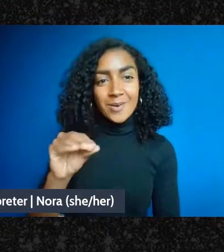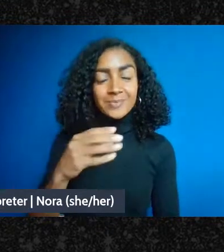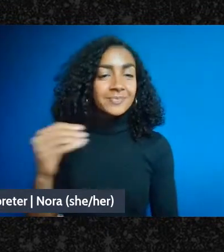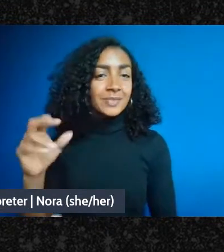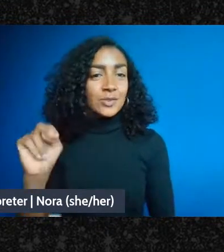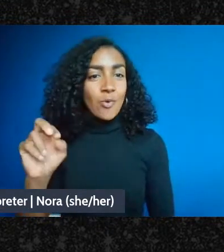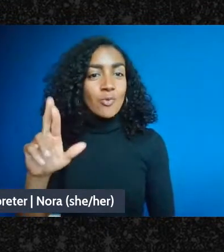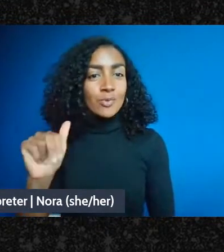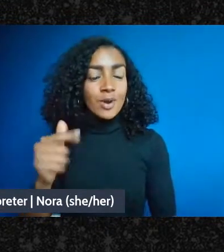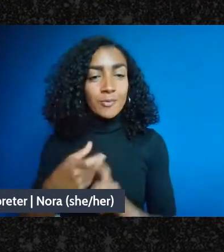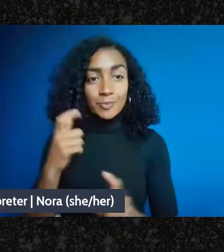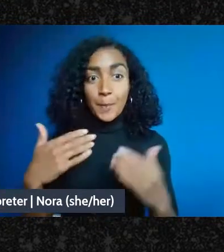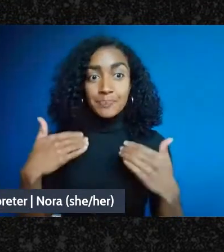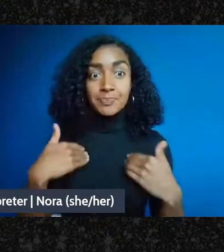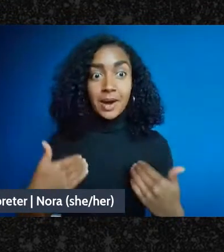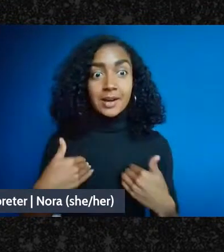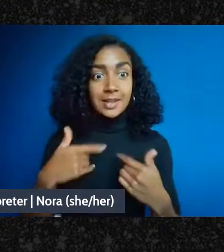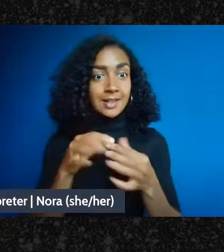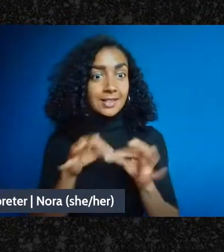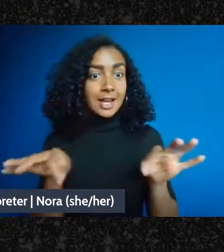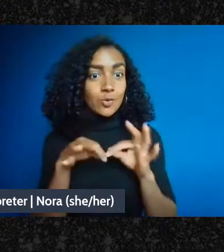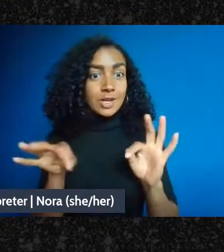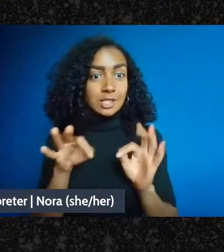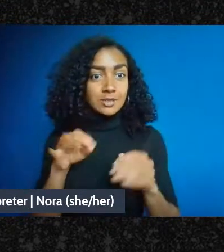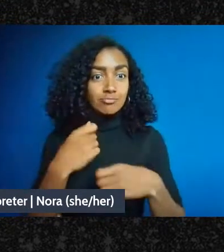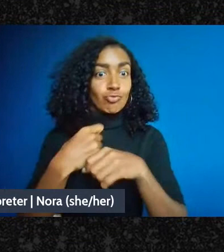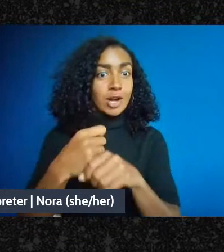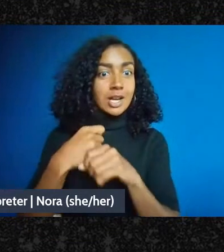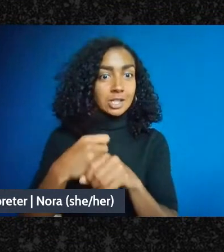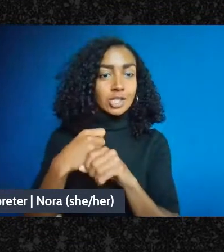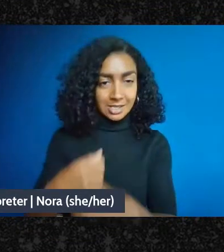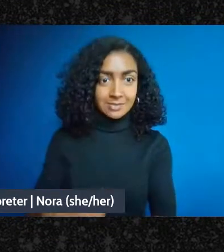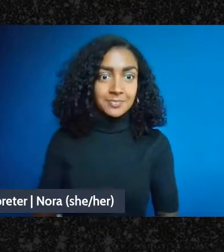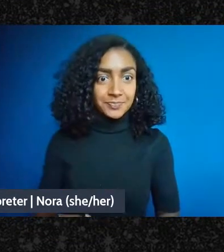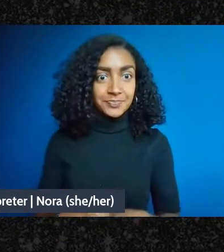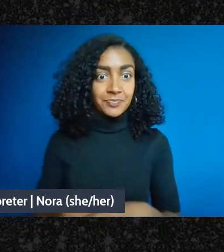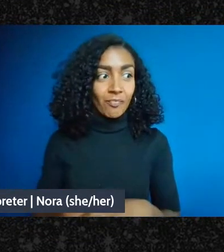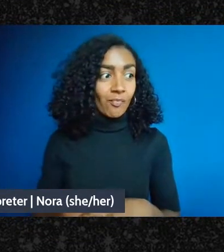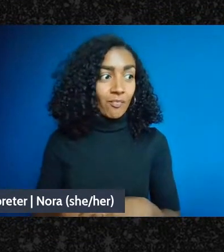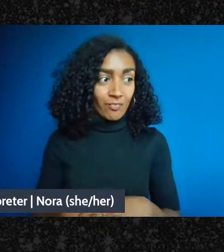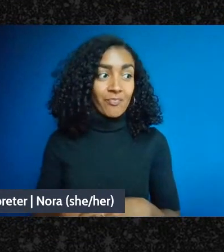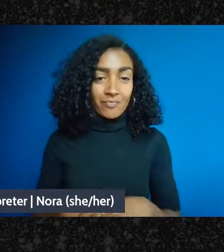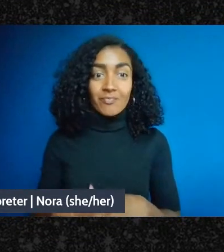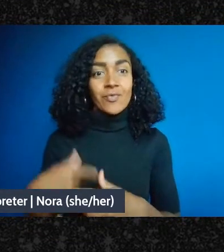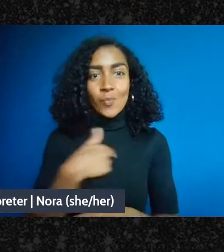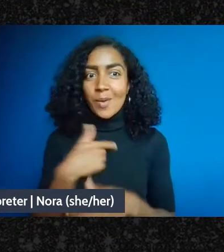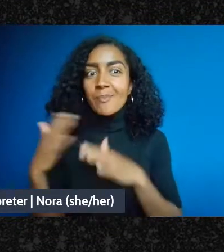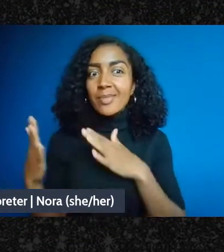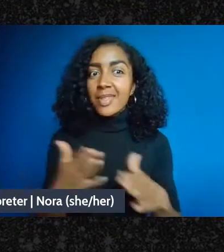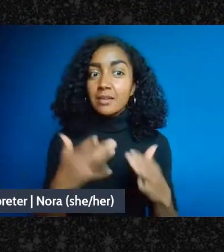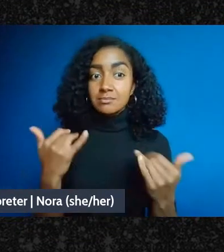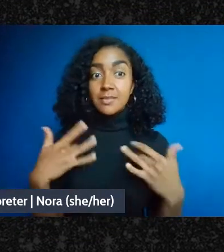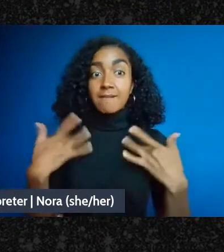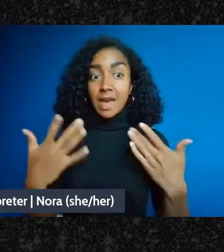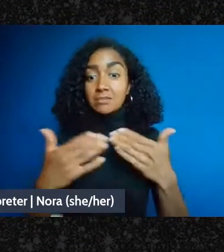Productions. We're planning for the event to take place for one and a half hours, ending at 8:30 pm